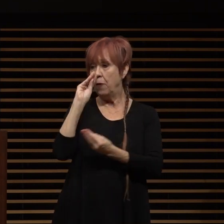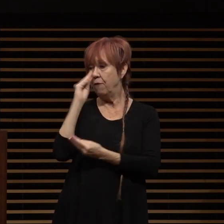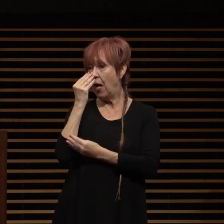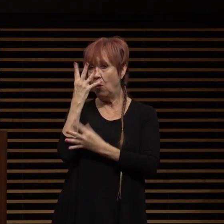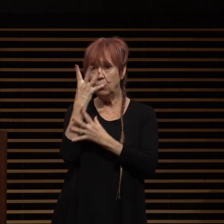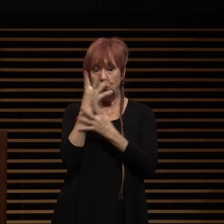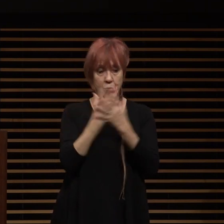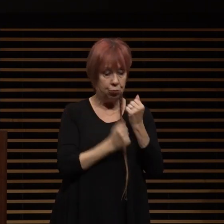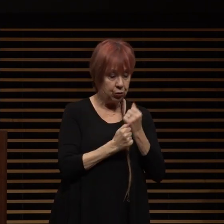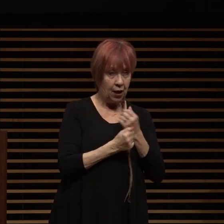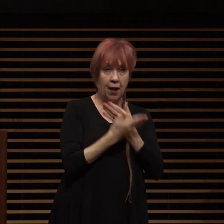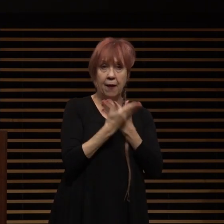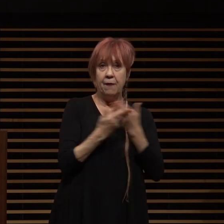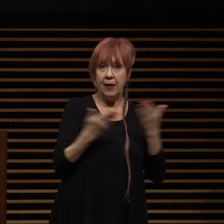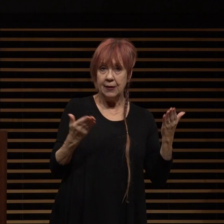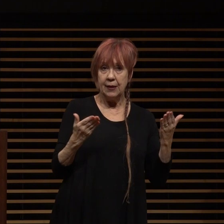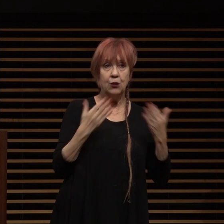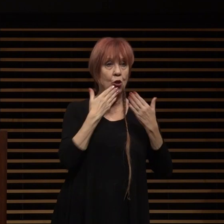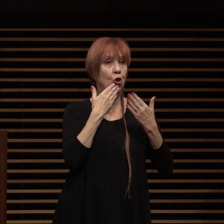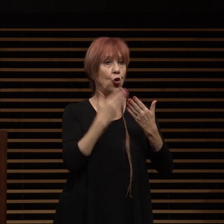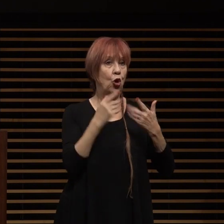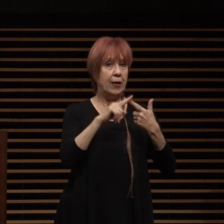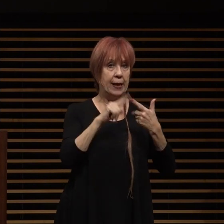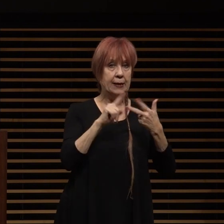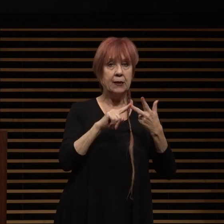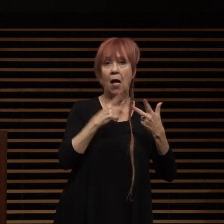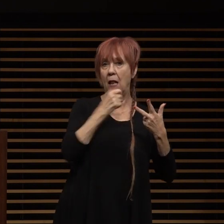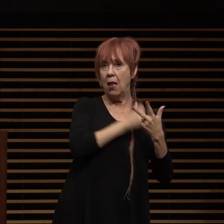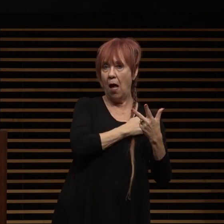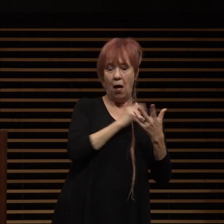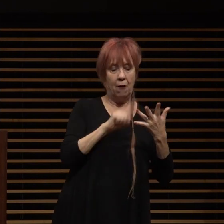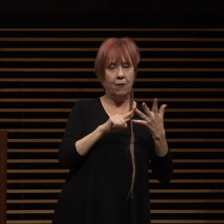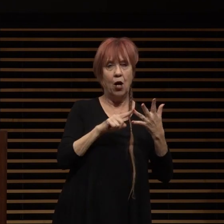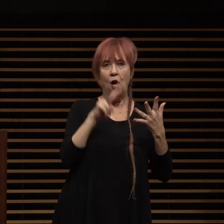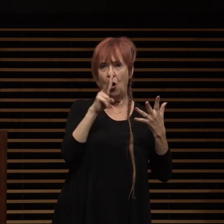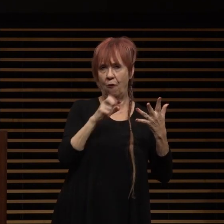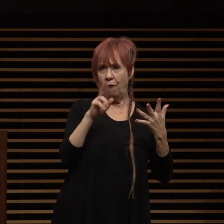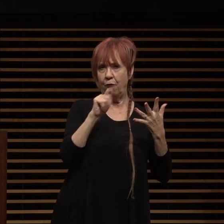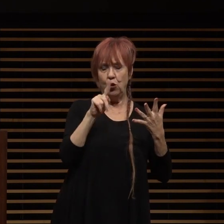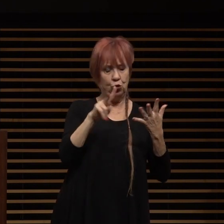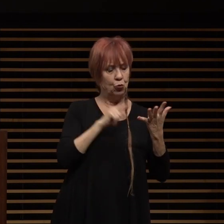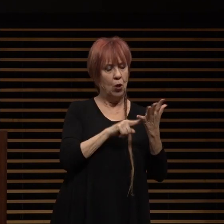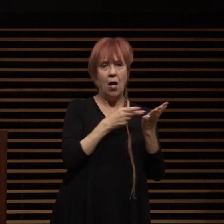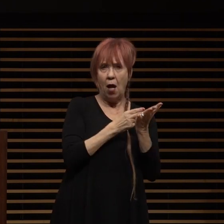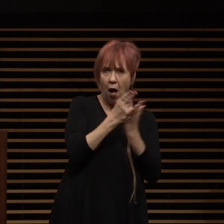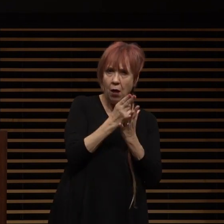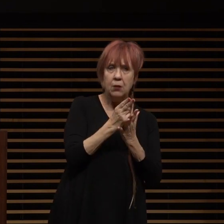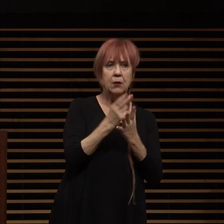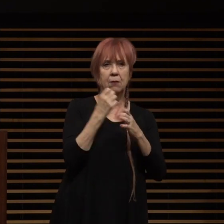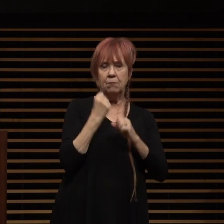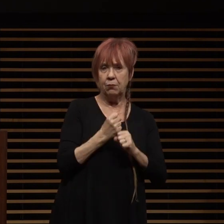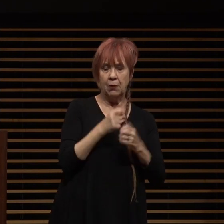these things goodness love